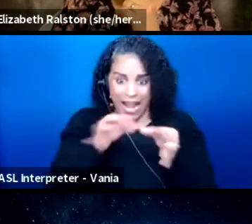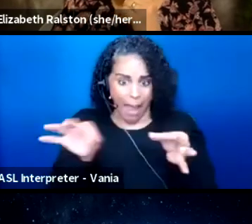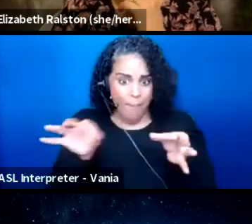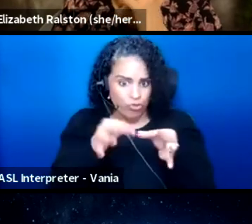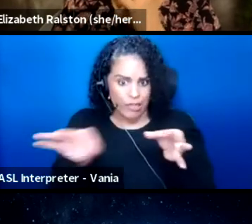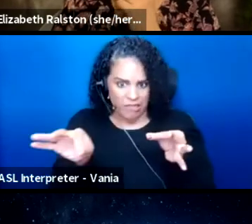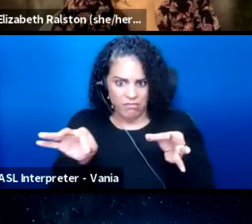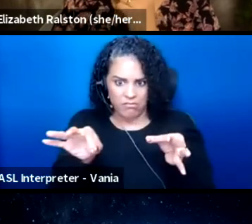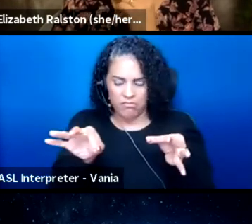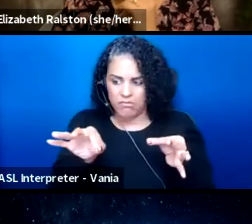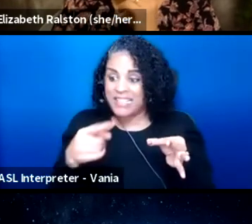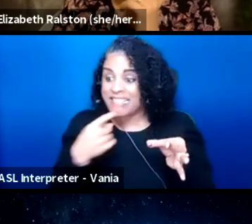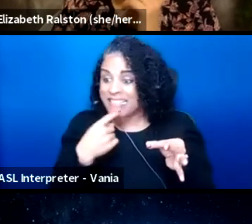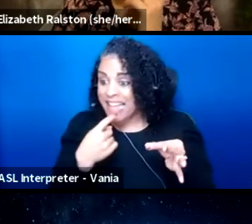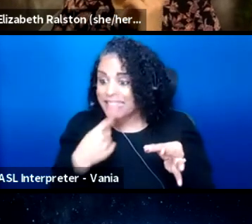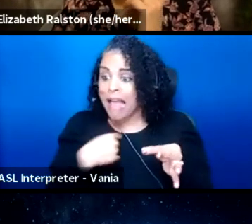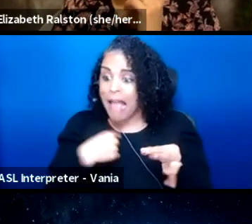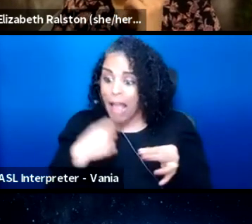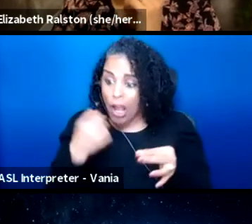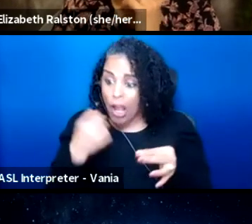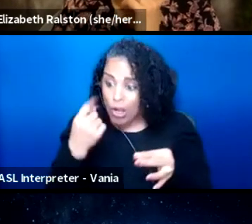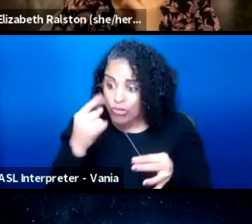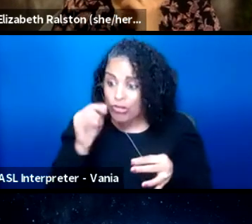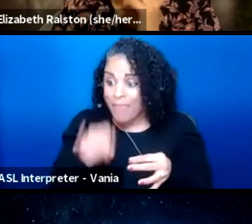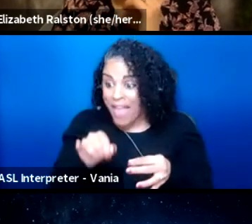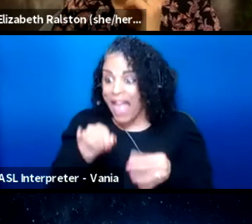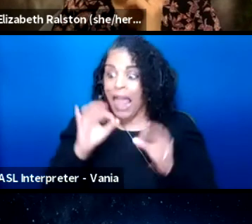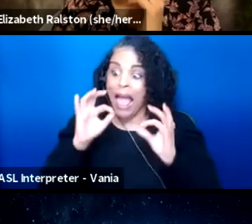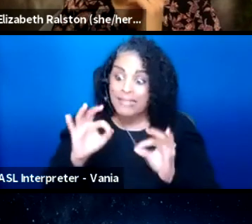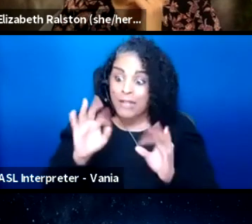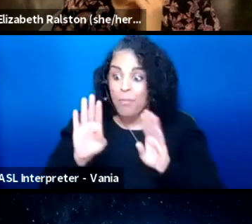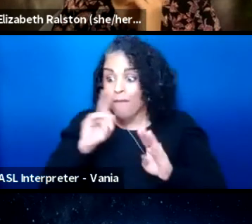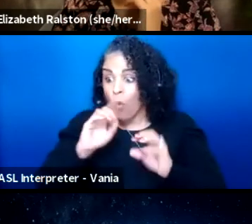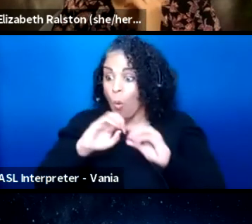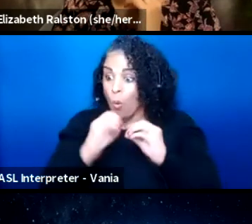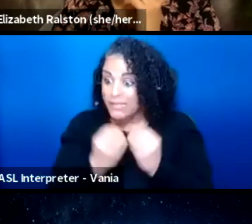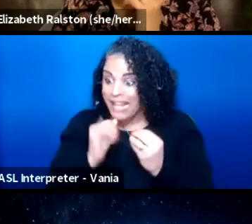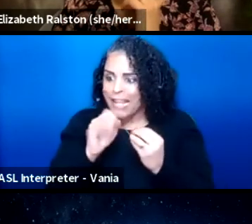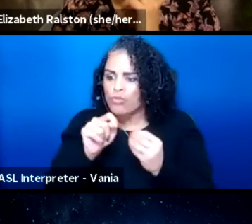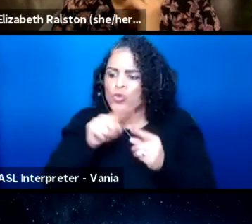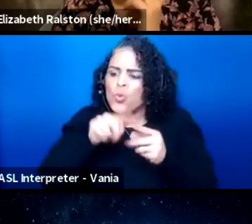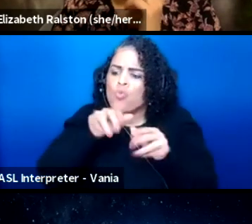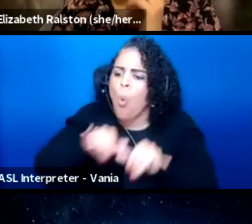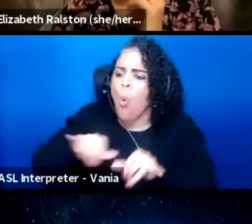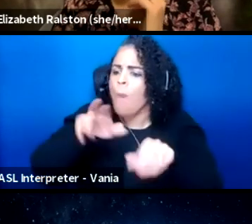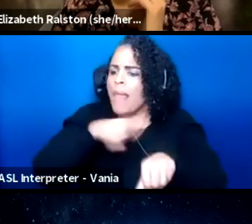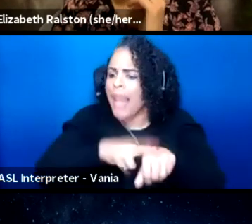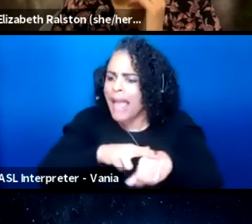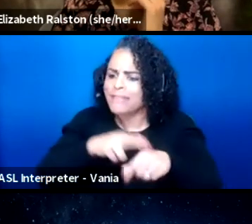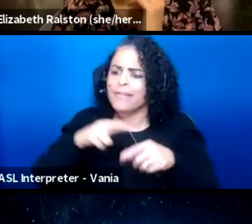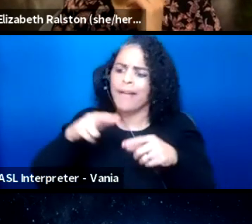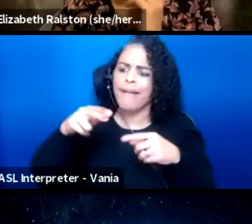They say, I understand that an ideal behavior for organizations is to normalize, prioritize and champion and budgeting